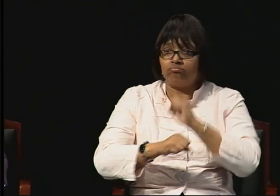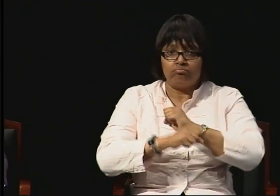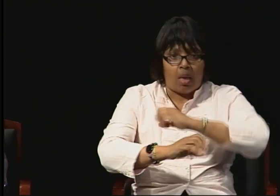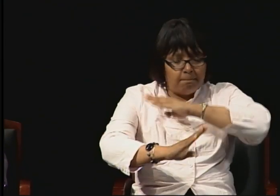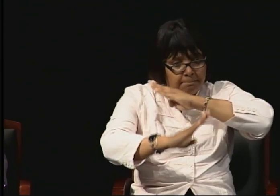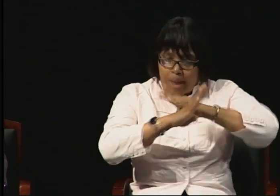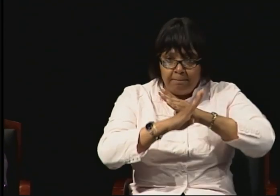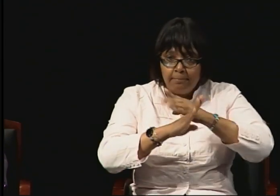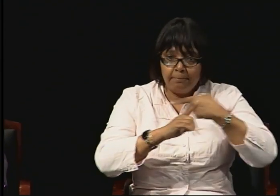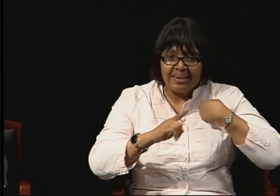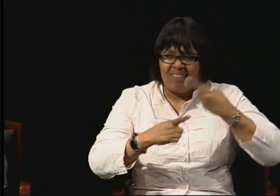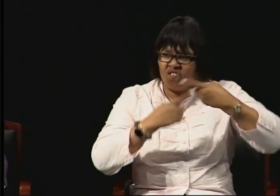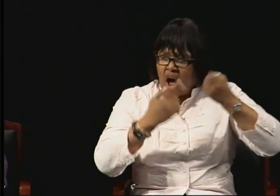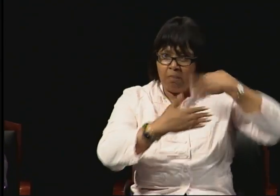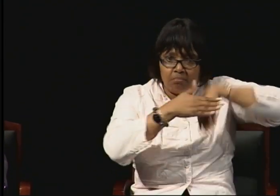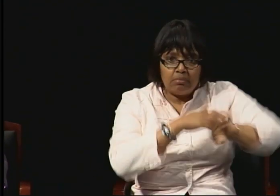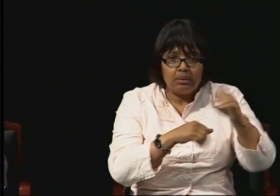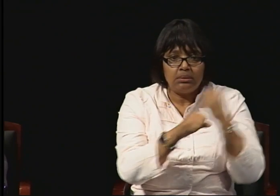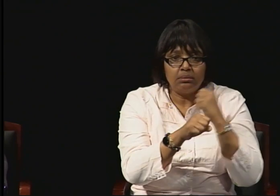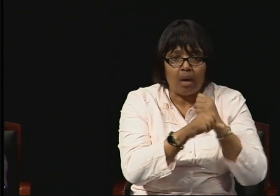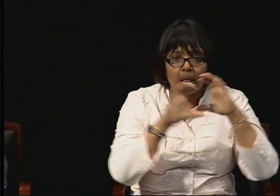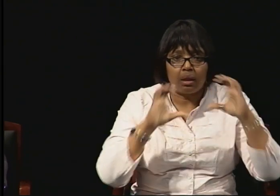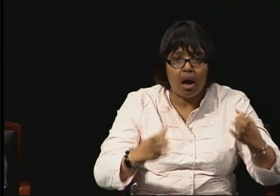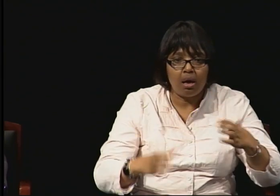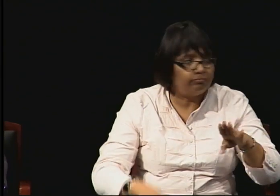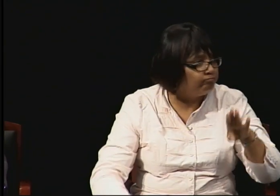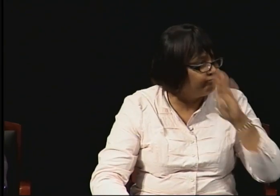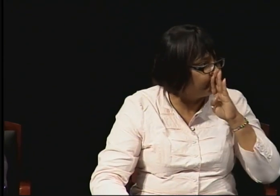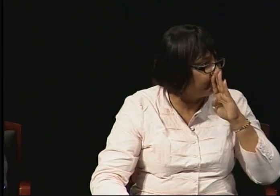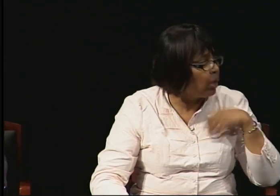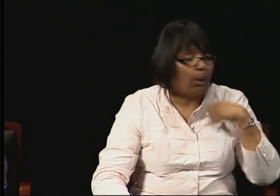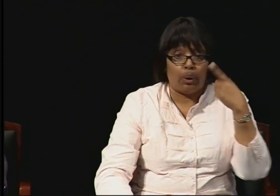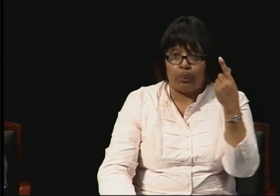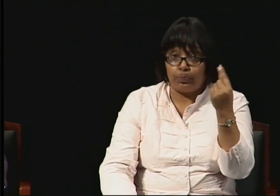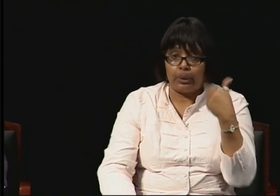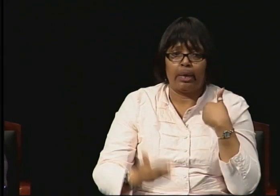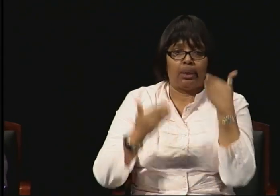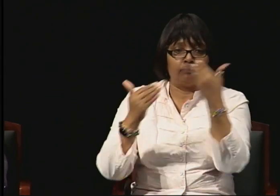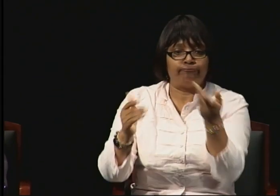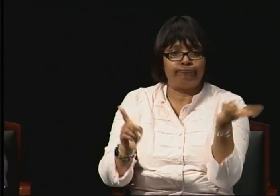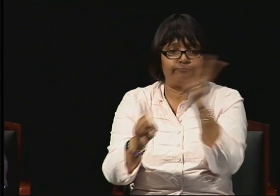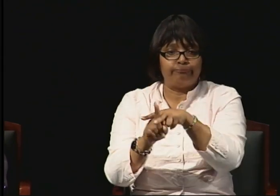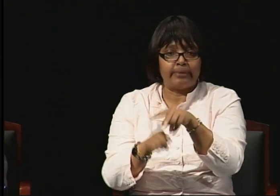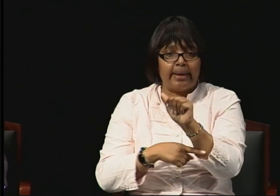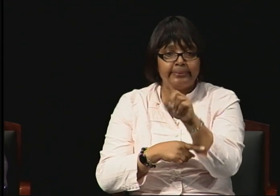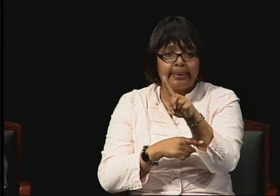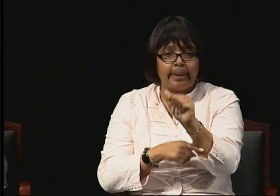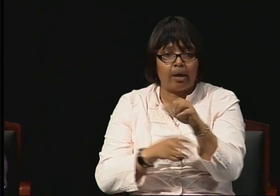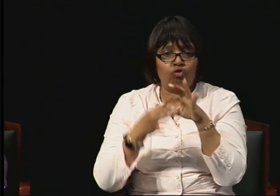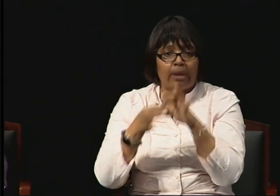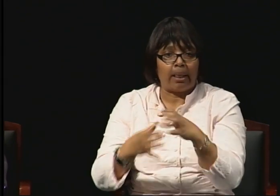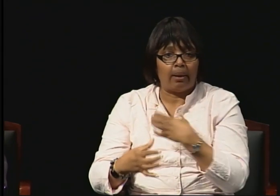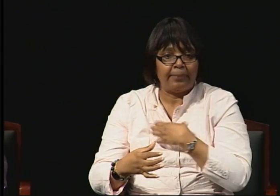from taking the course. So I actually had to file an ADA compliance complaint.